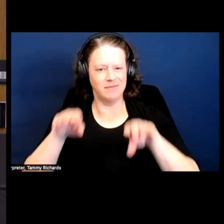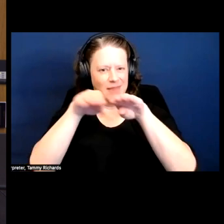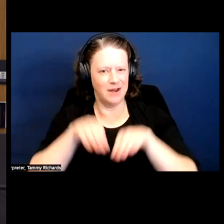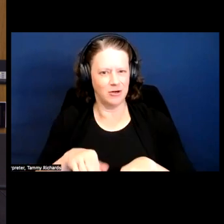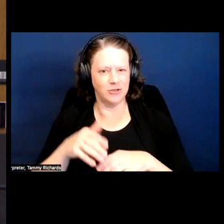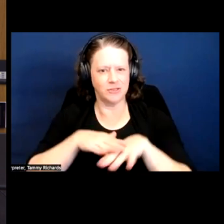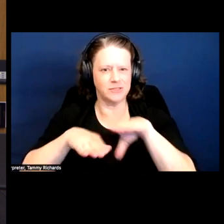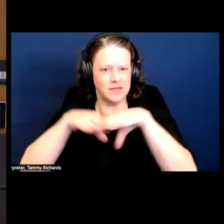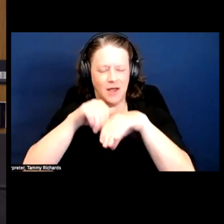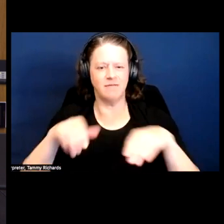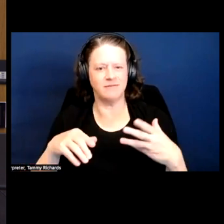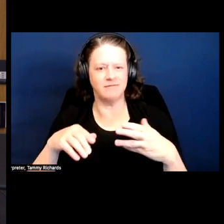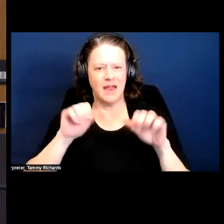whether or not they identify as disabled.